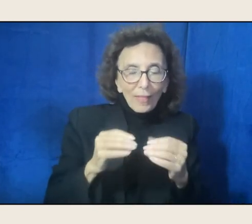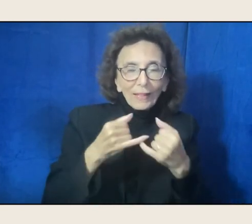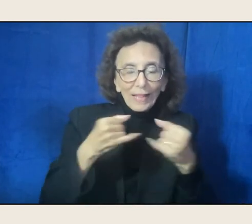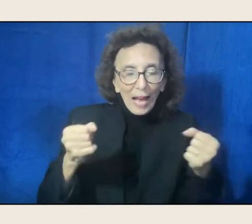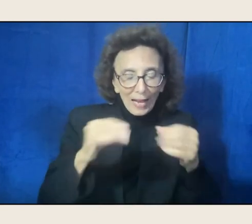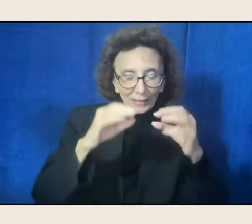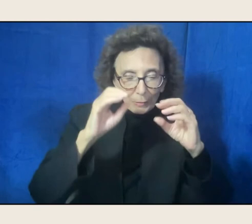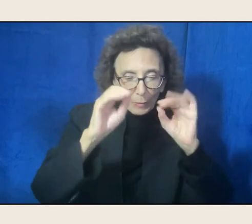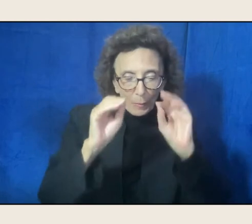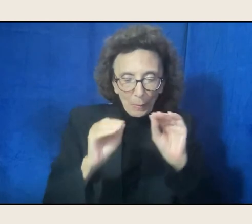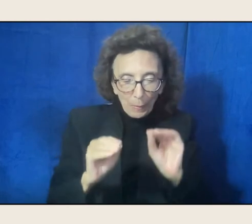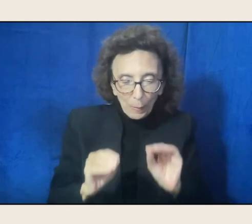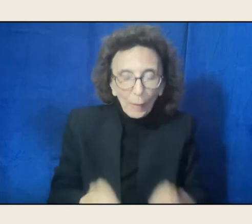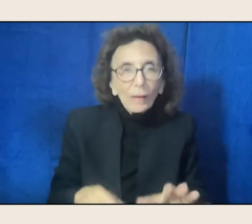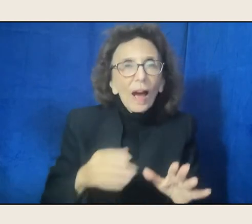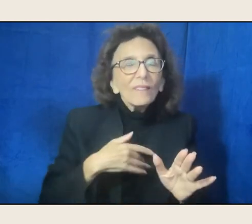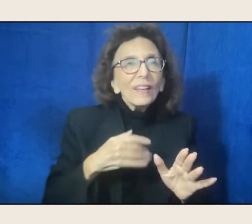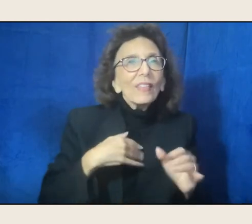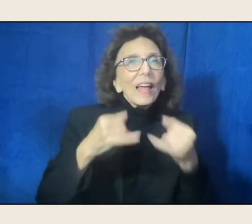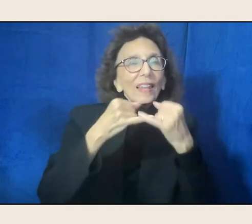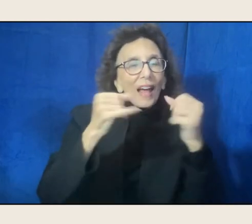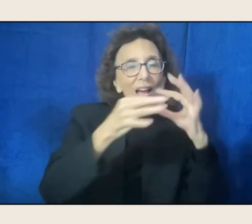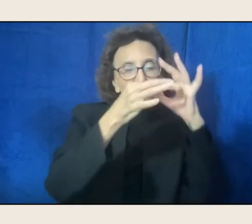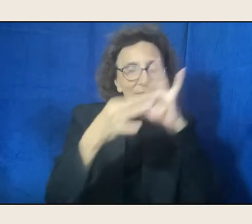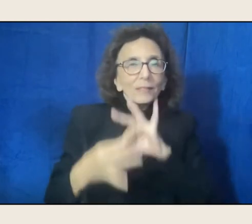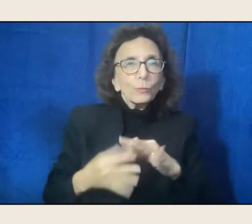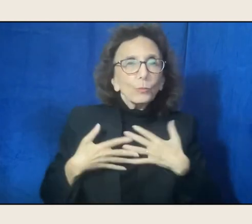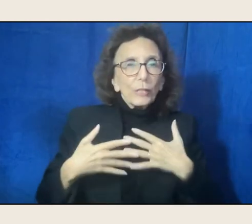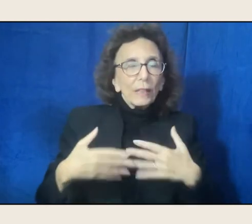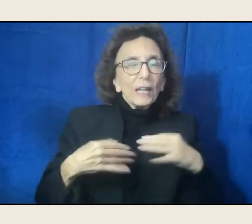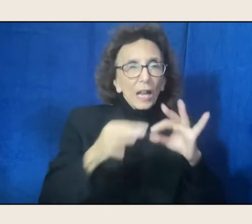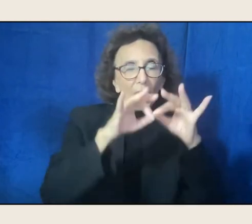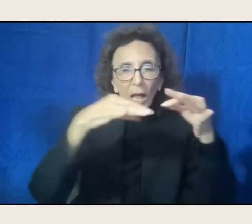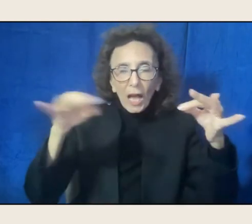connected to breath. Mm-hmm.